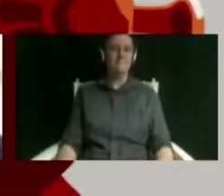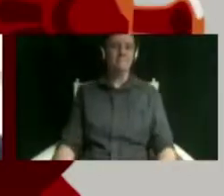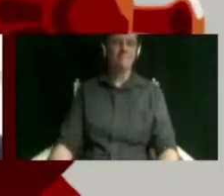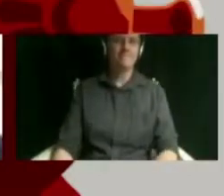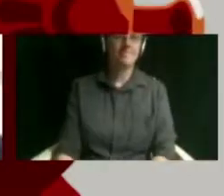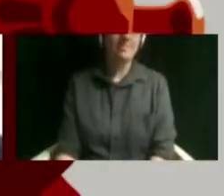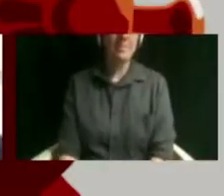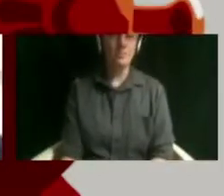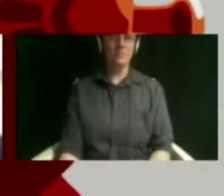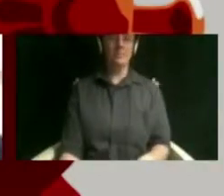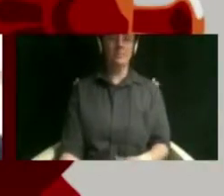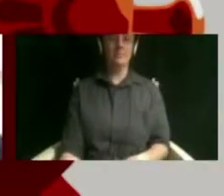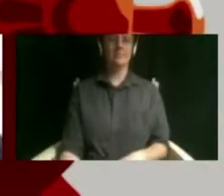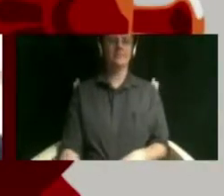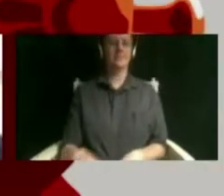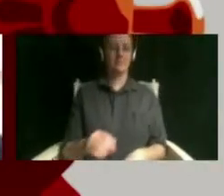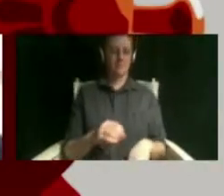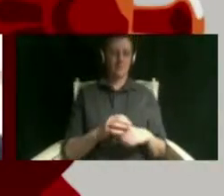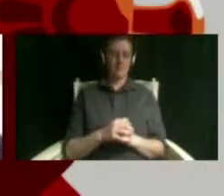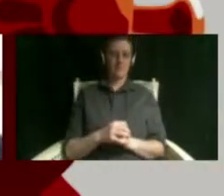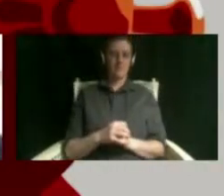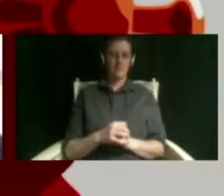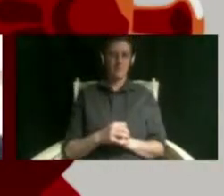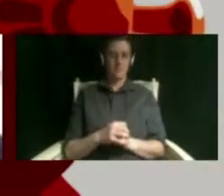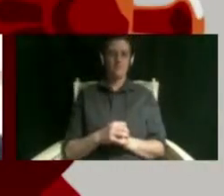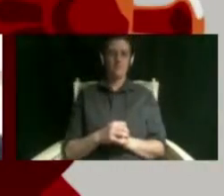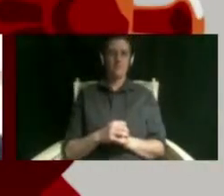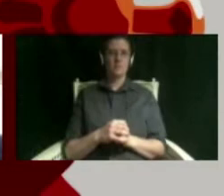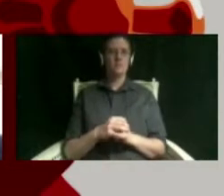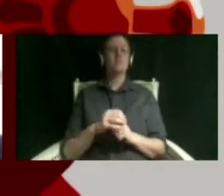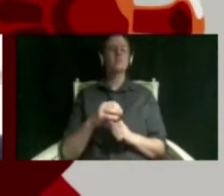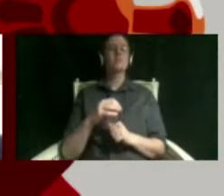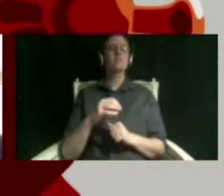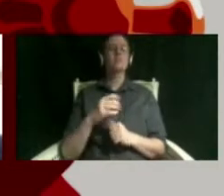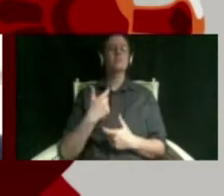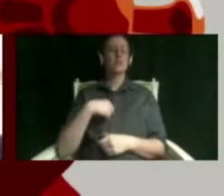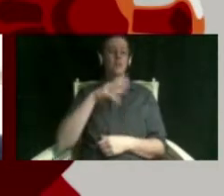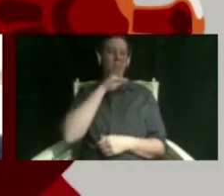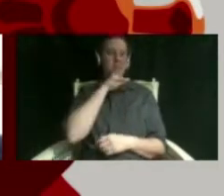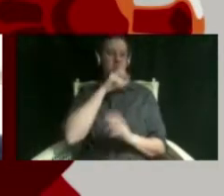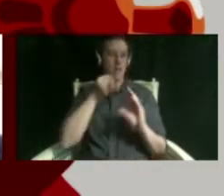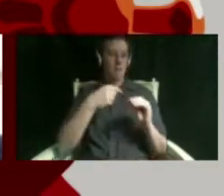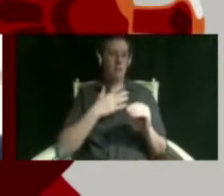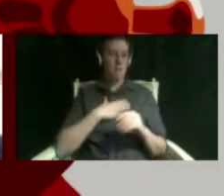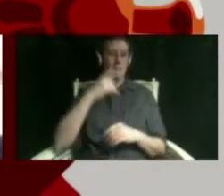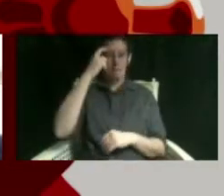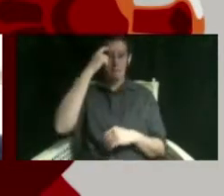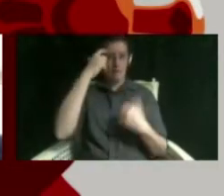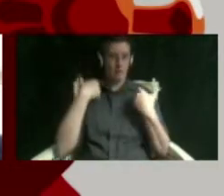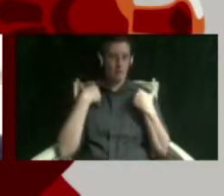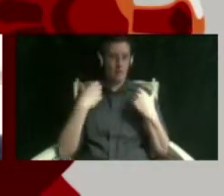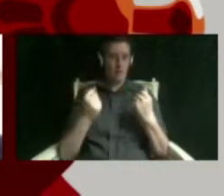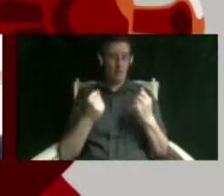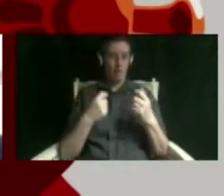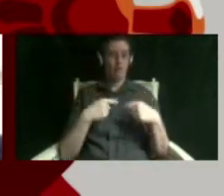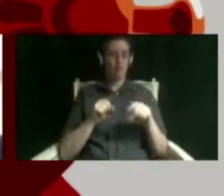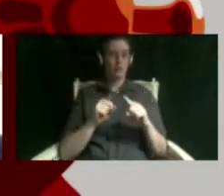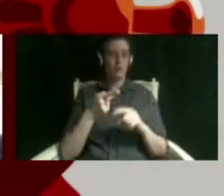uh so i'm gonna talk about my mental health across the pandemic i mainly want to focus